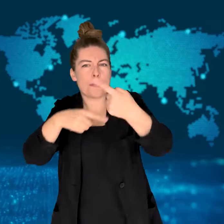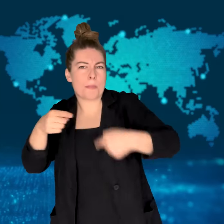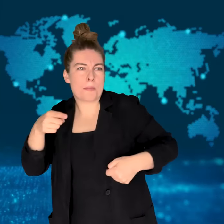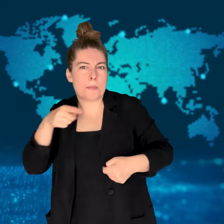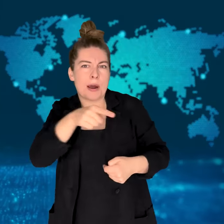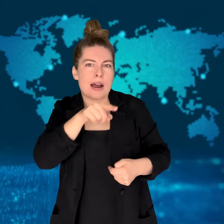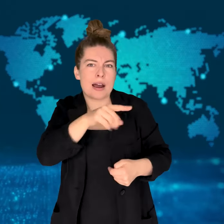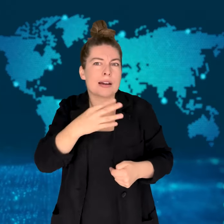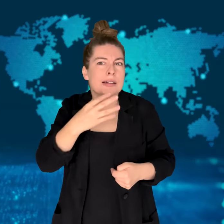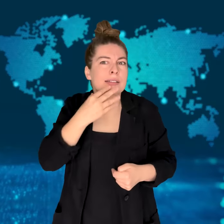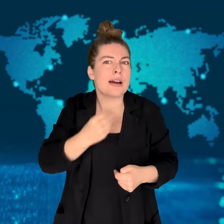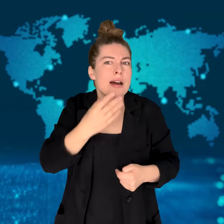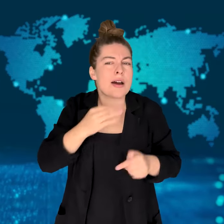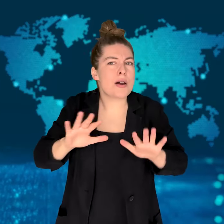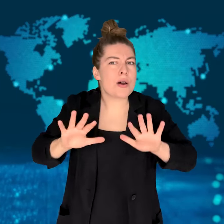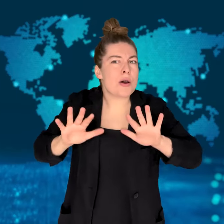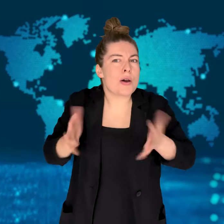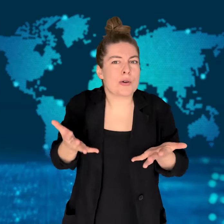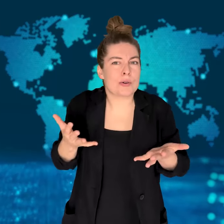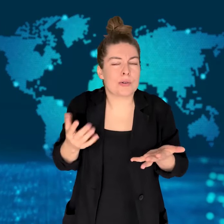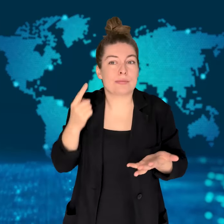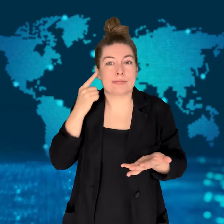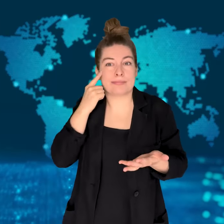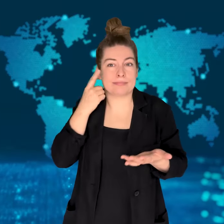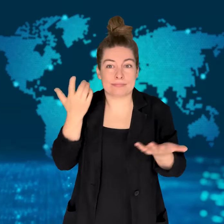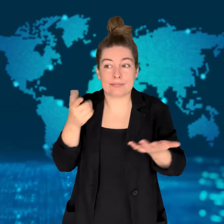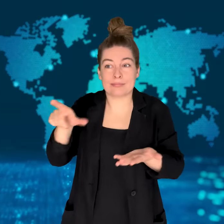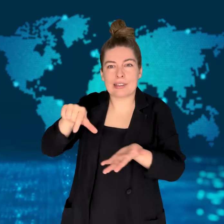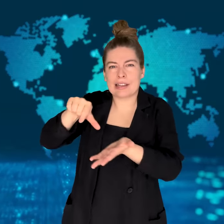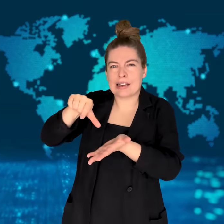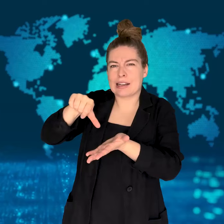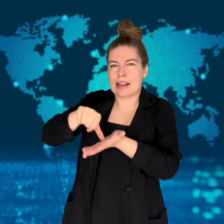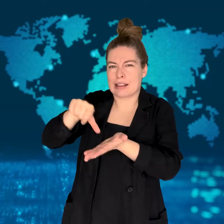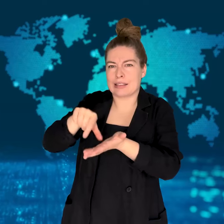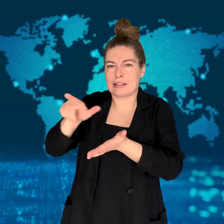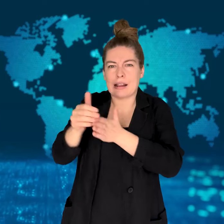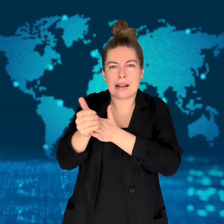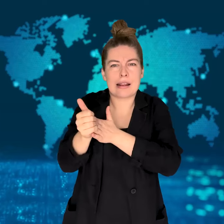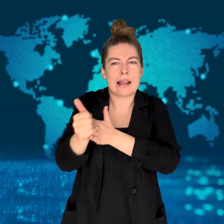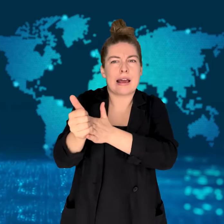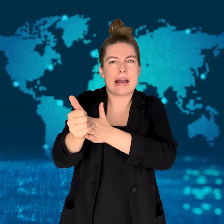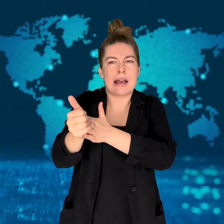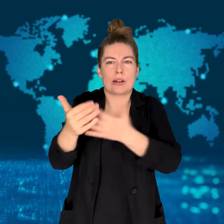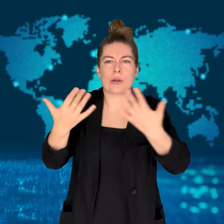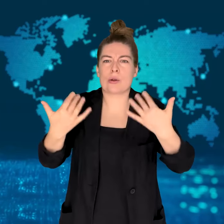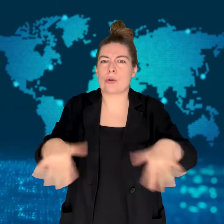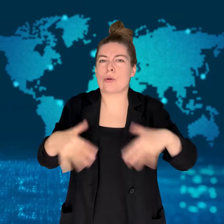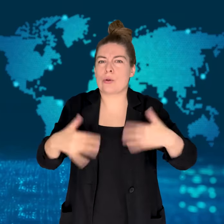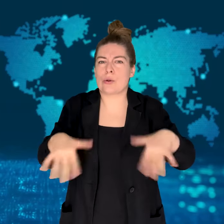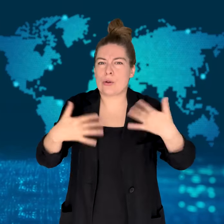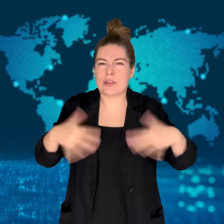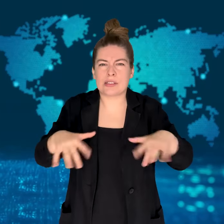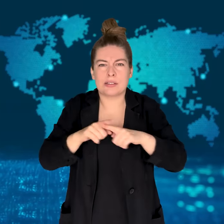the Iranian Supreme Leader has been "embarrassed"